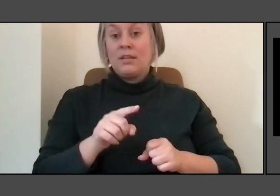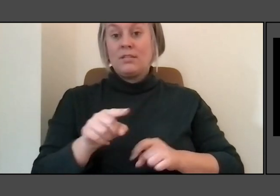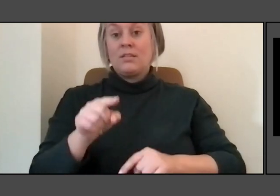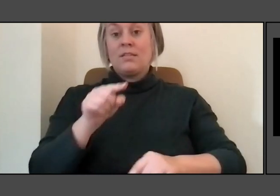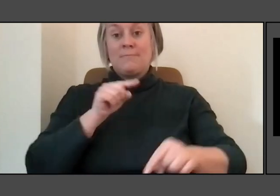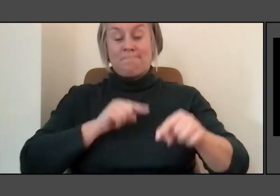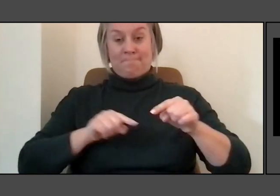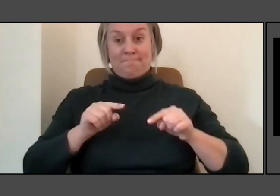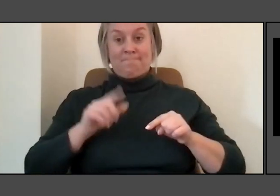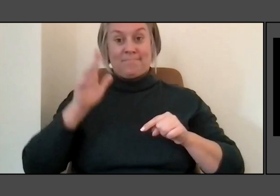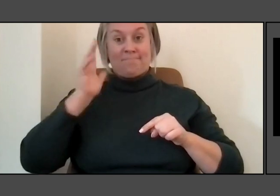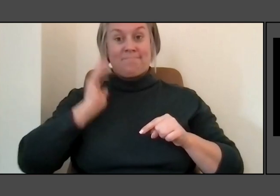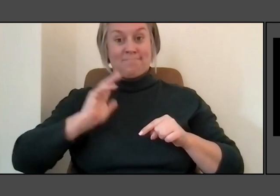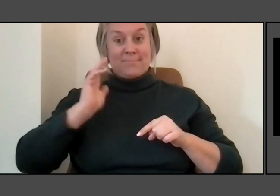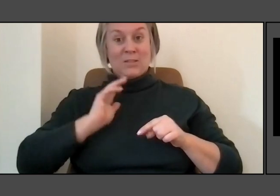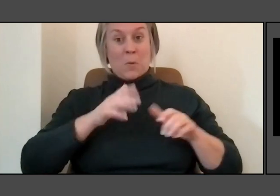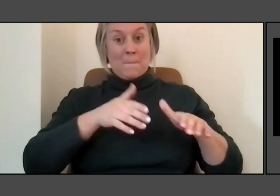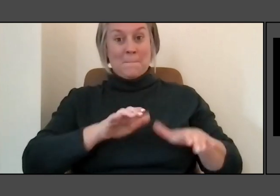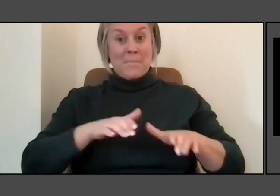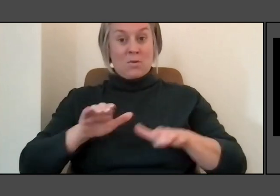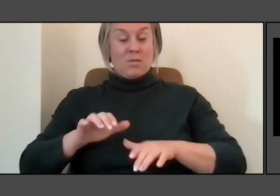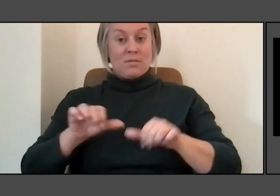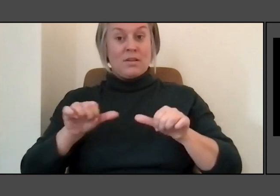It'll just be a very different, softer look.